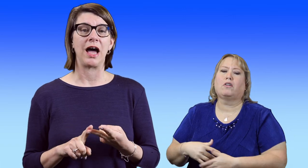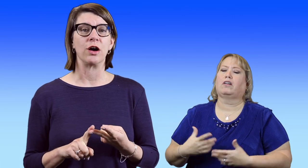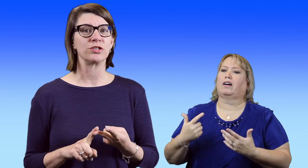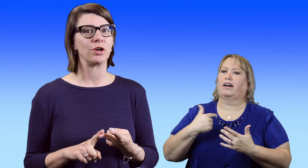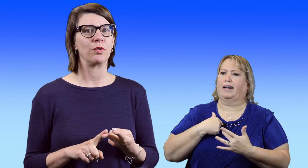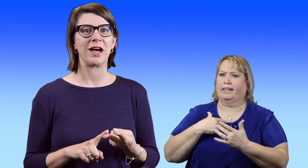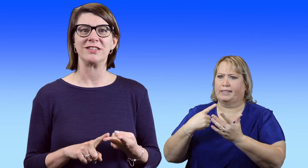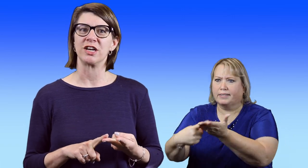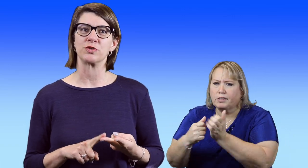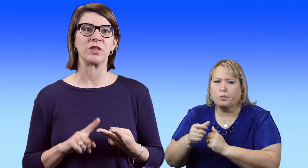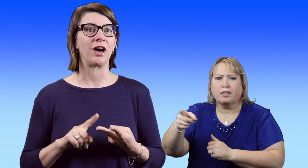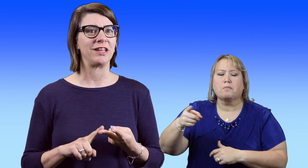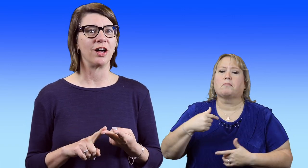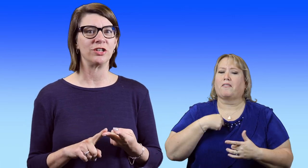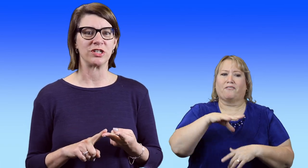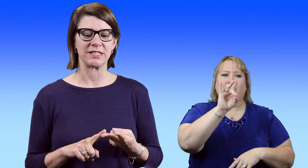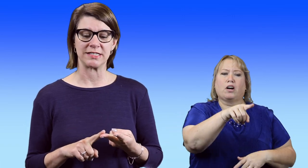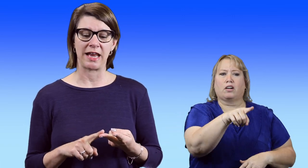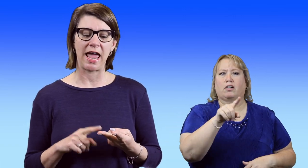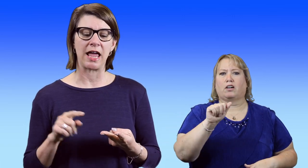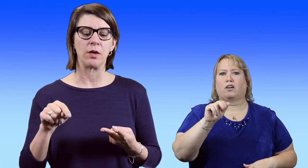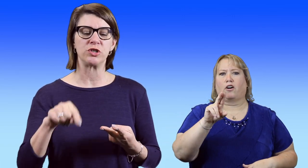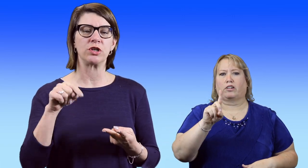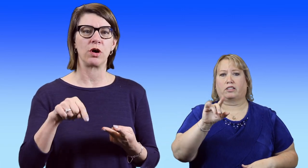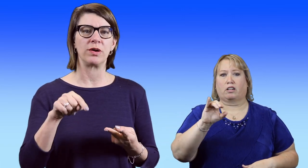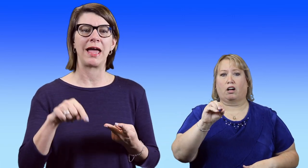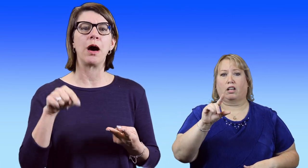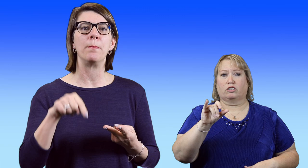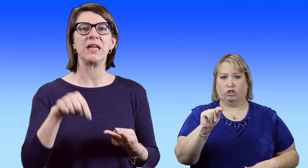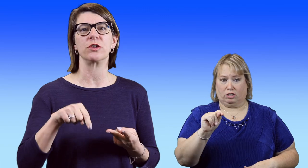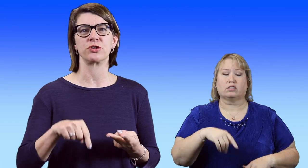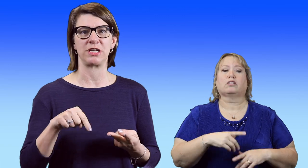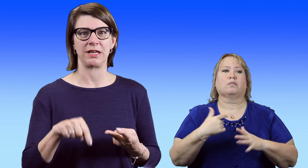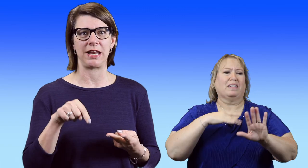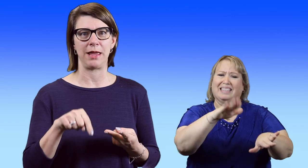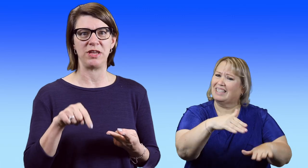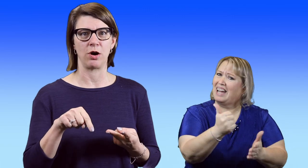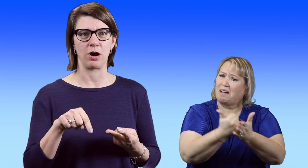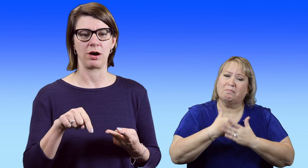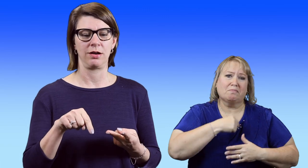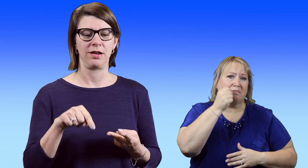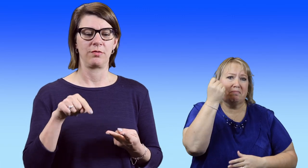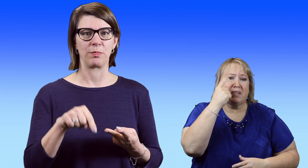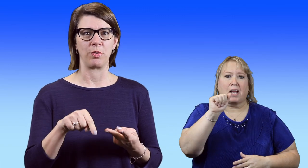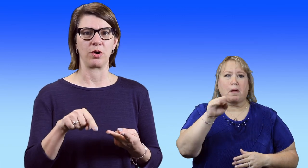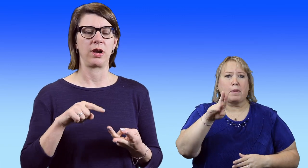I also got in touch with audiologists and said hey, I want you to go, help me understand an ABR report.